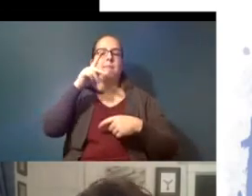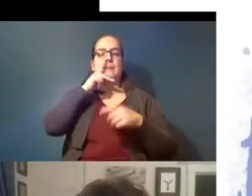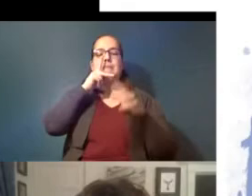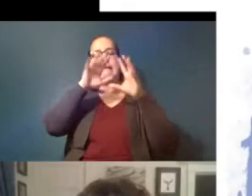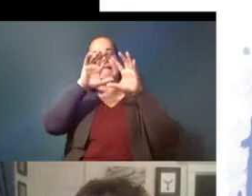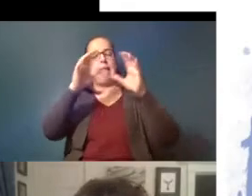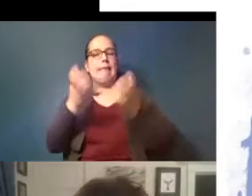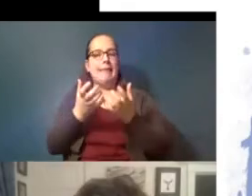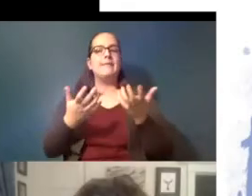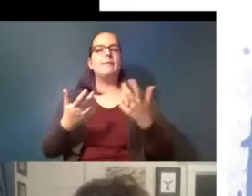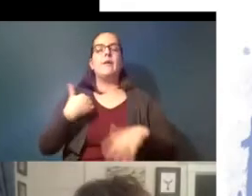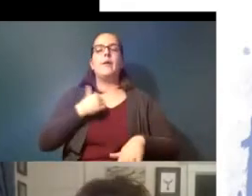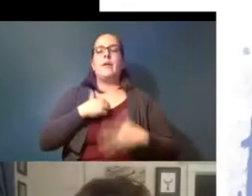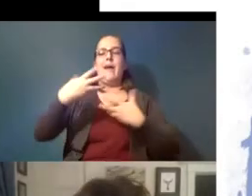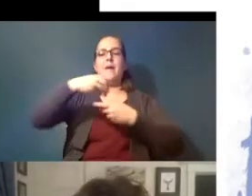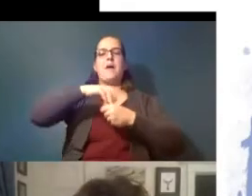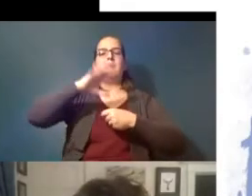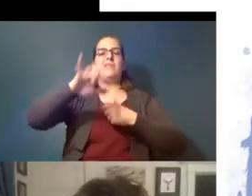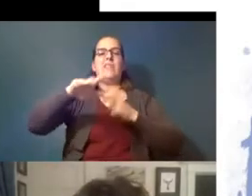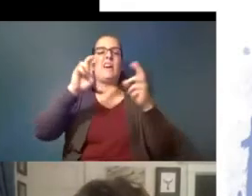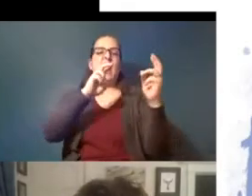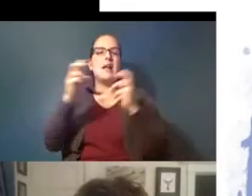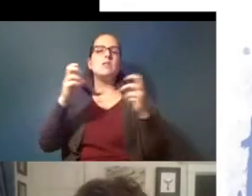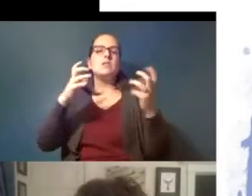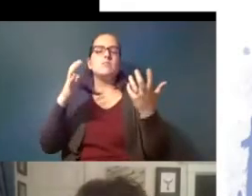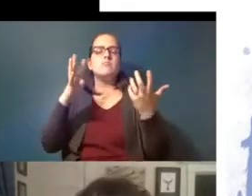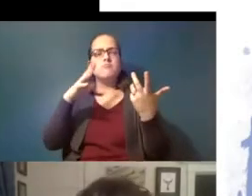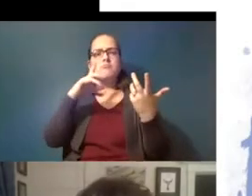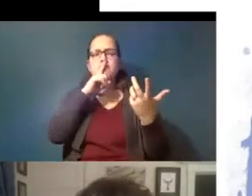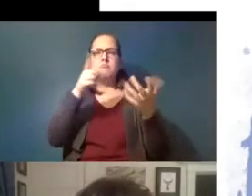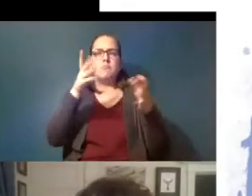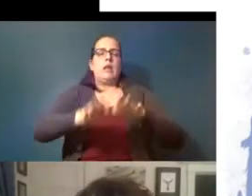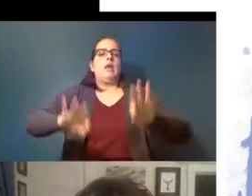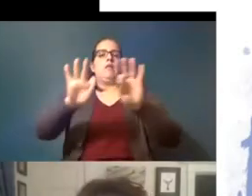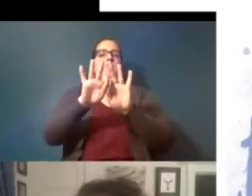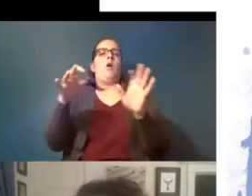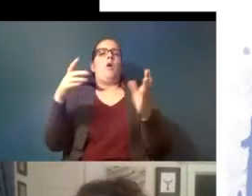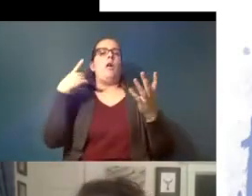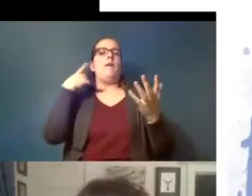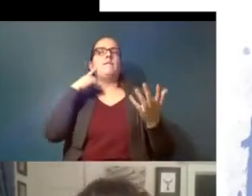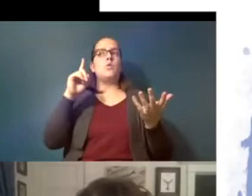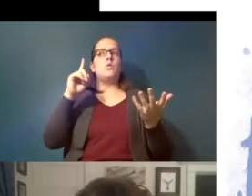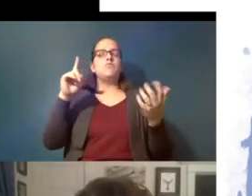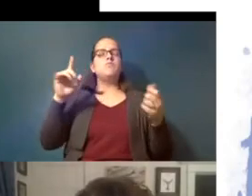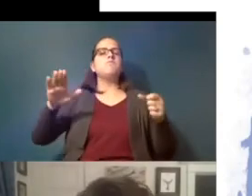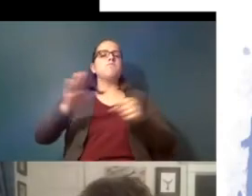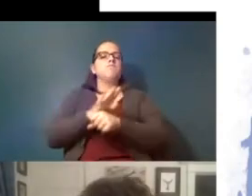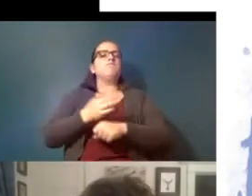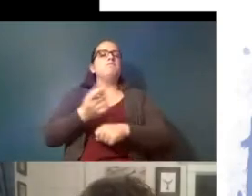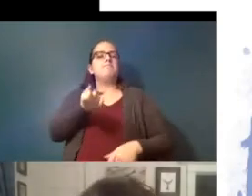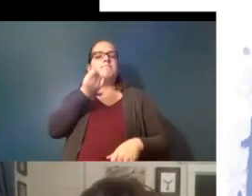we are part of this this issue which which makes it really important to fully understand um the